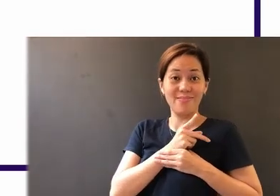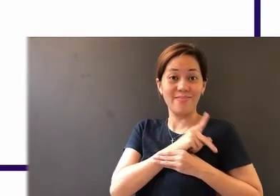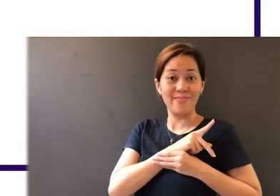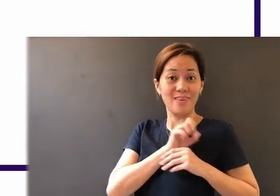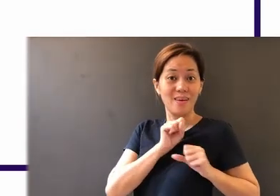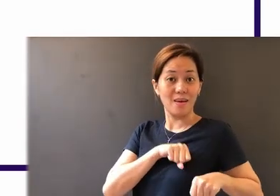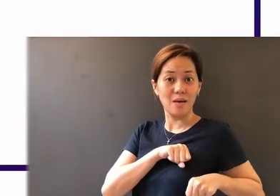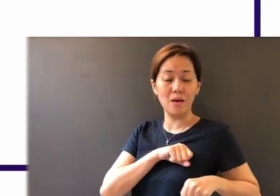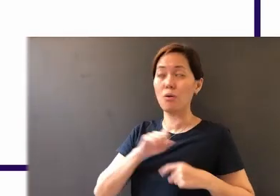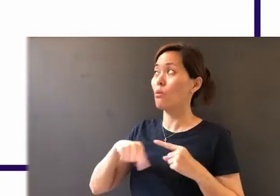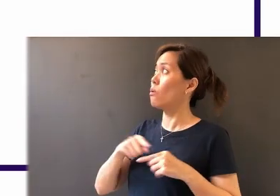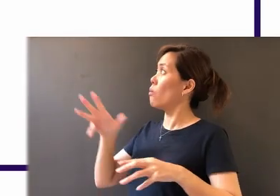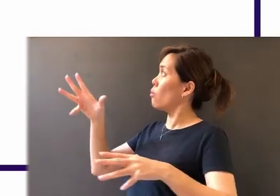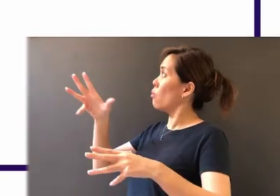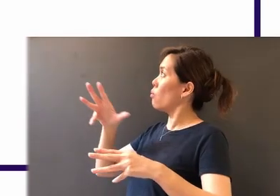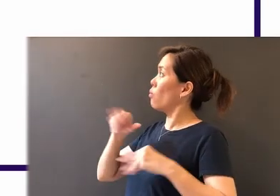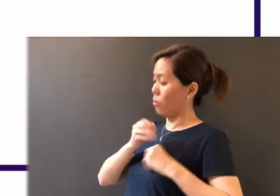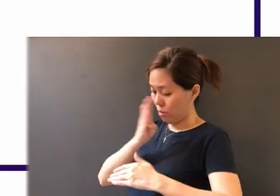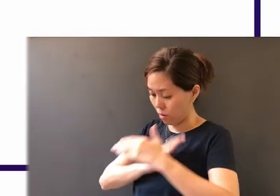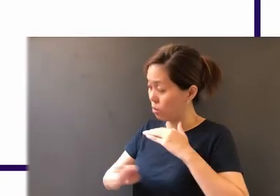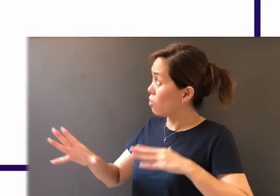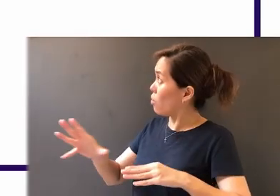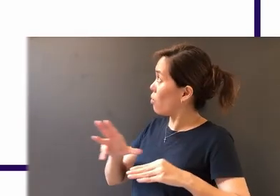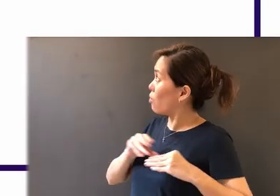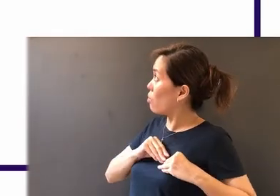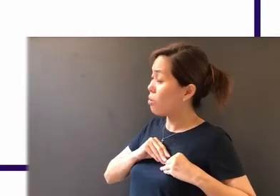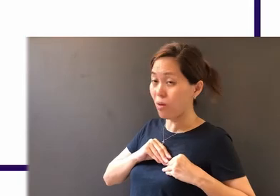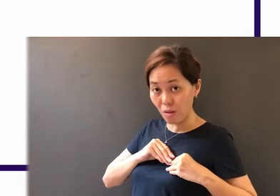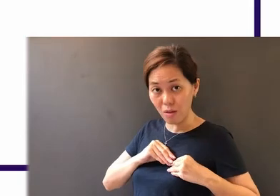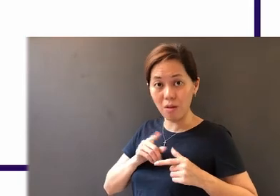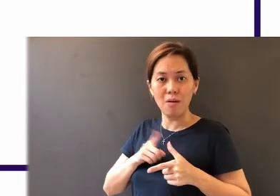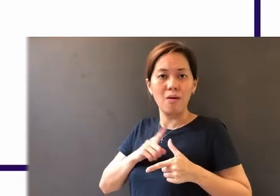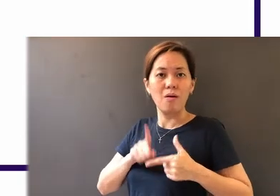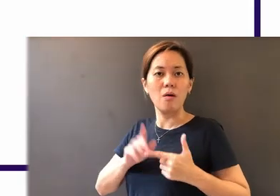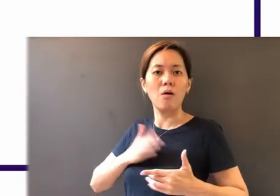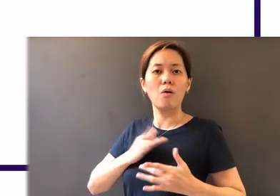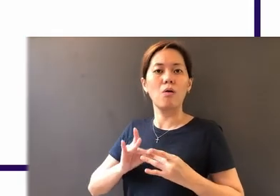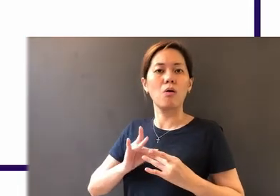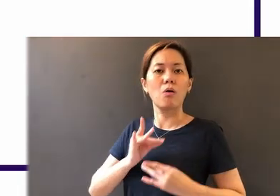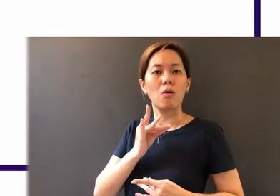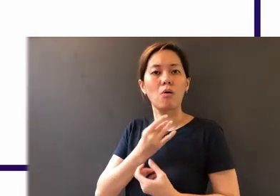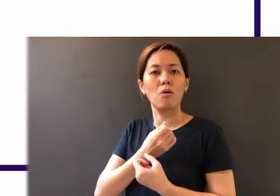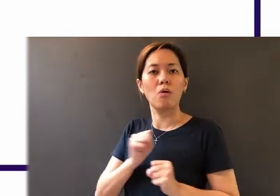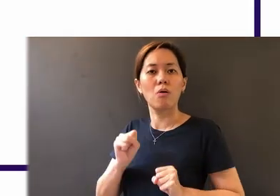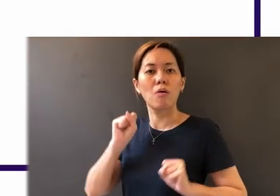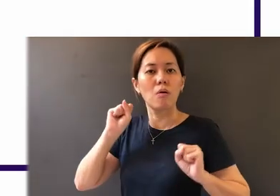with humility, is able to save our souls.